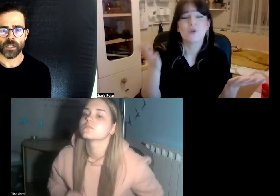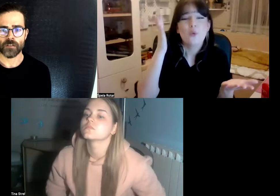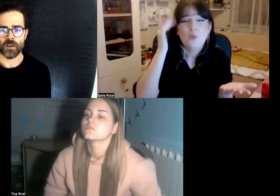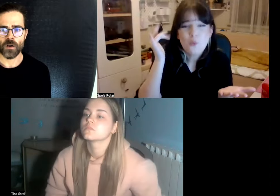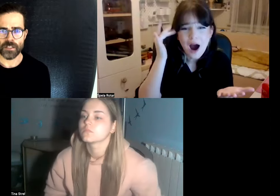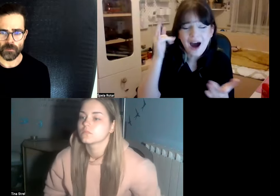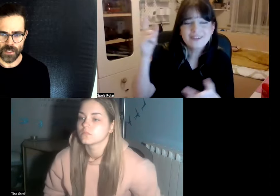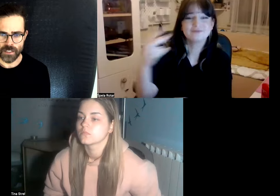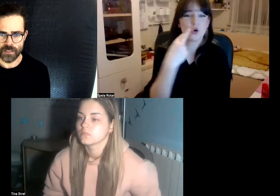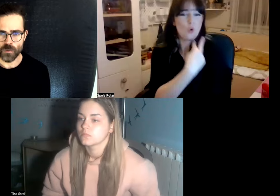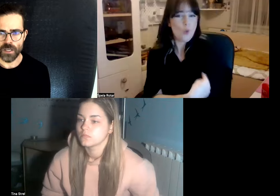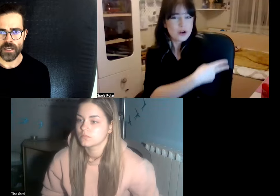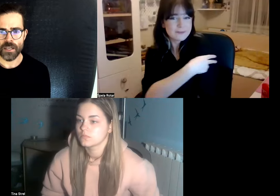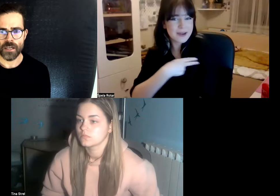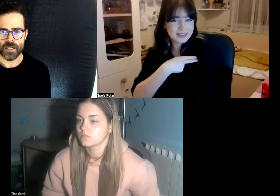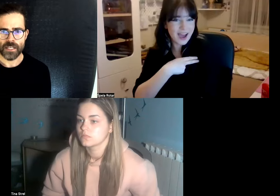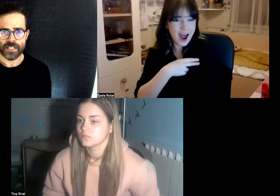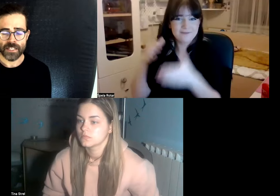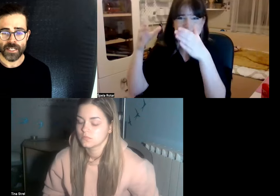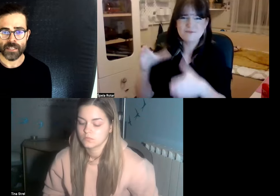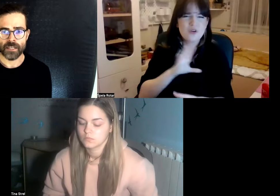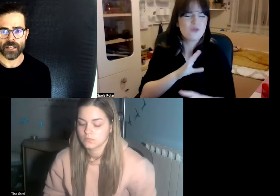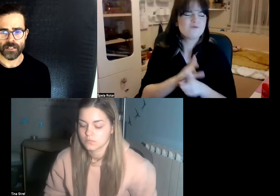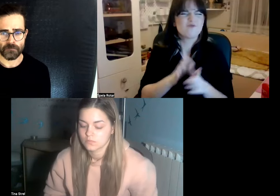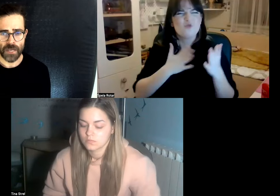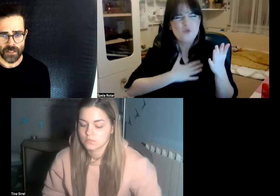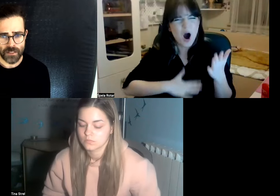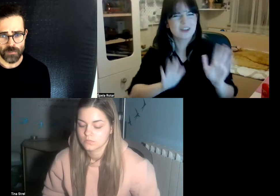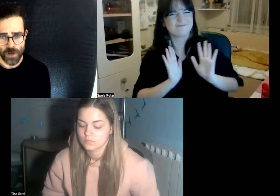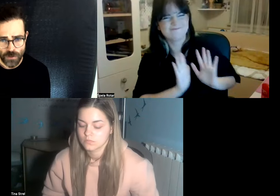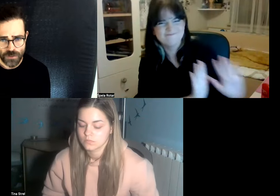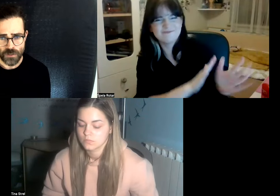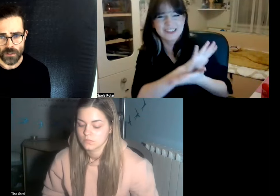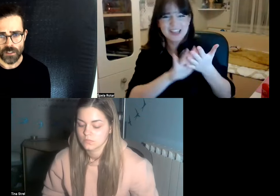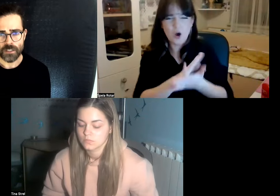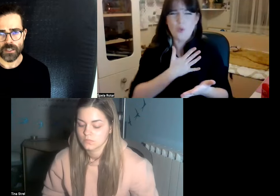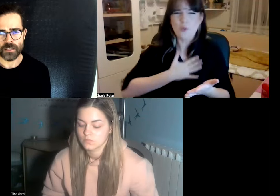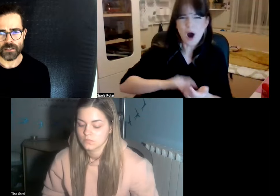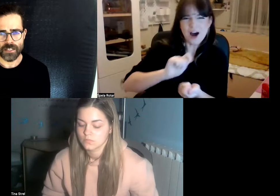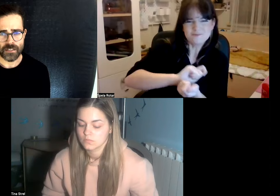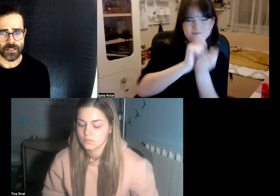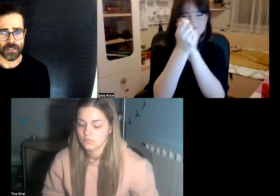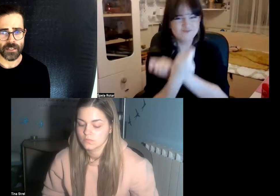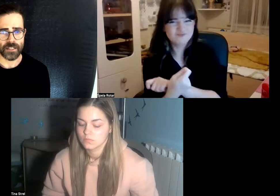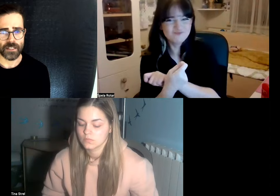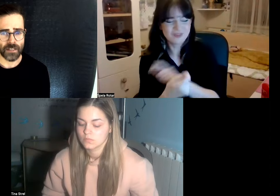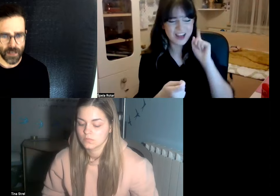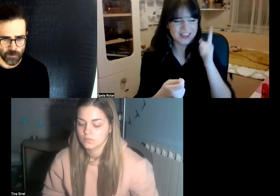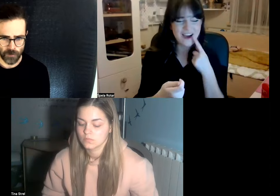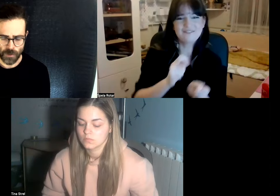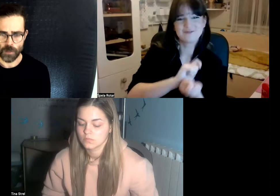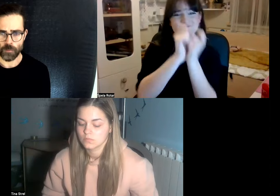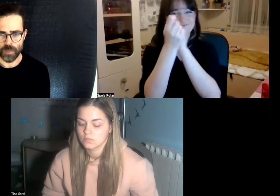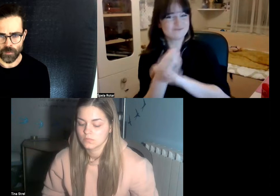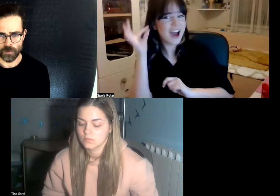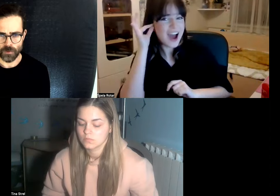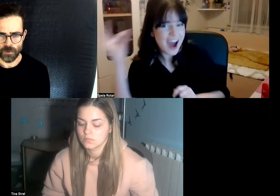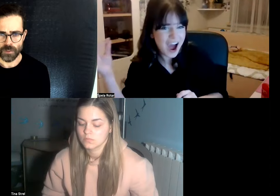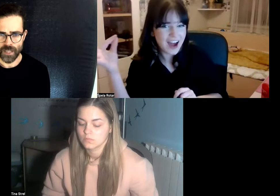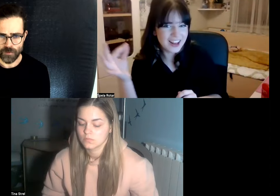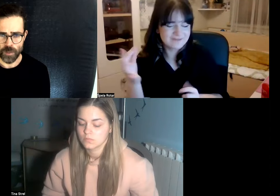even though in some places we see that there is a medical approach that doesn't enable people deaf